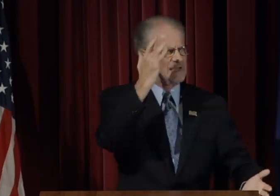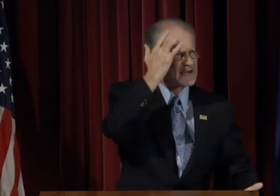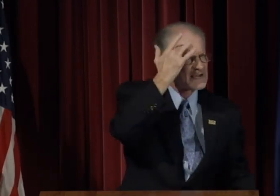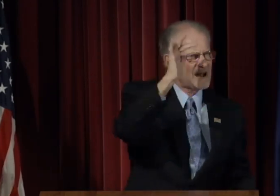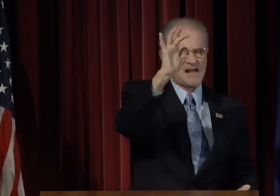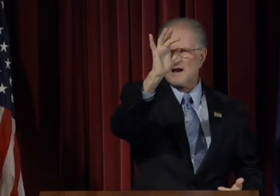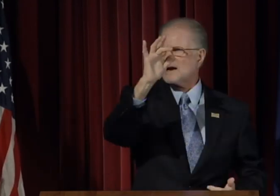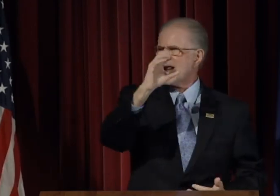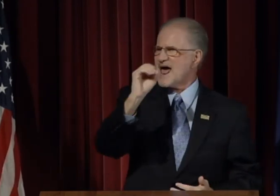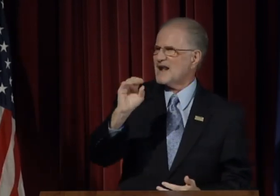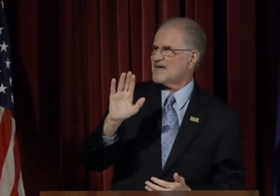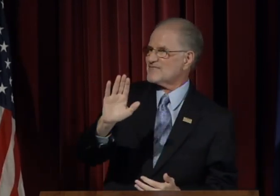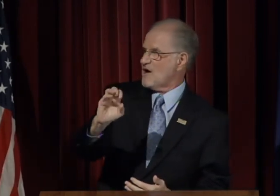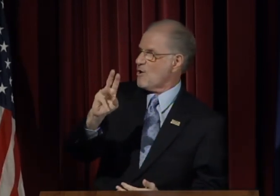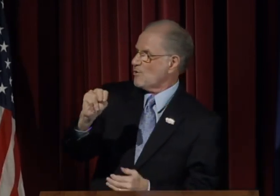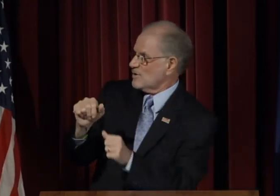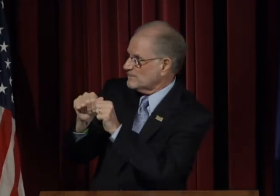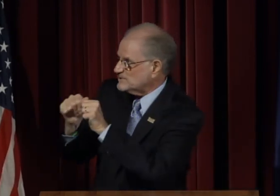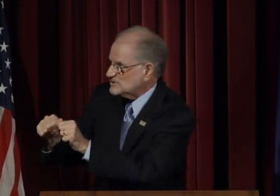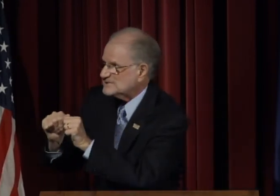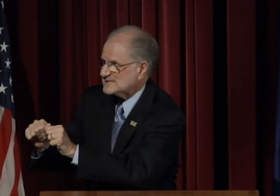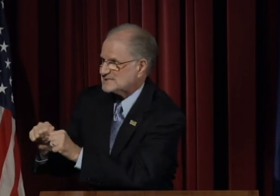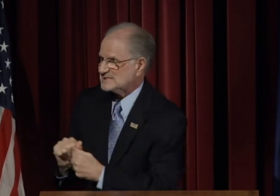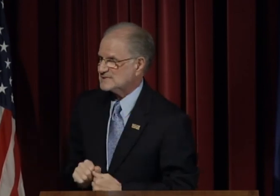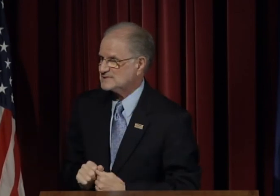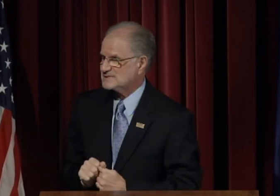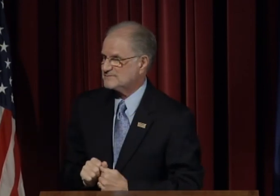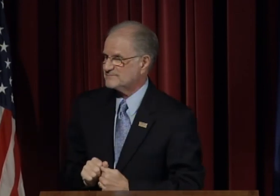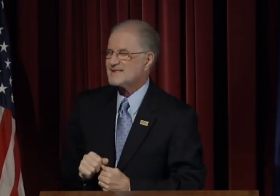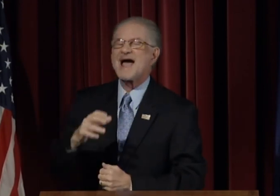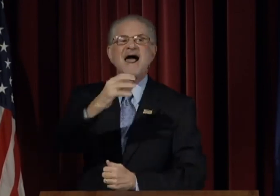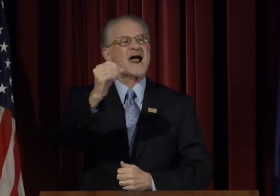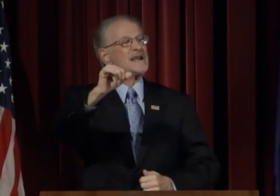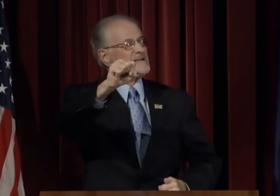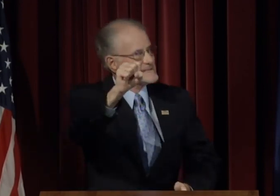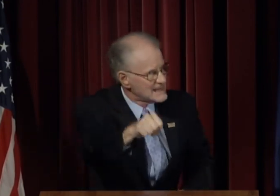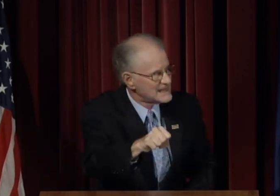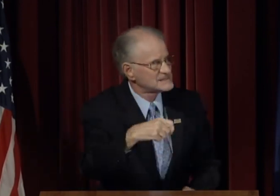and their own persistence.